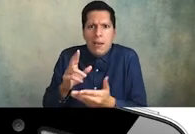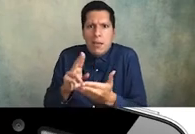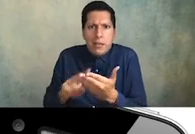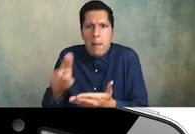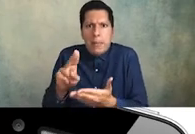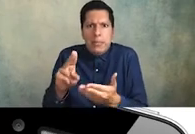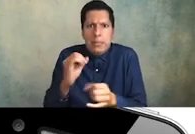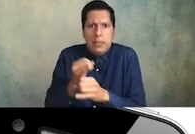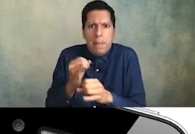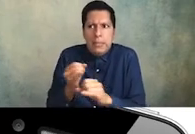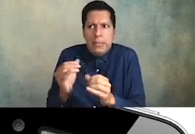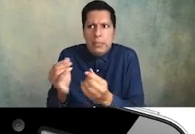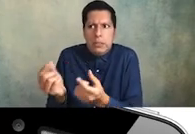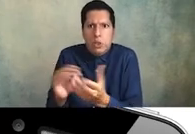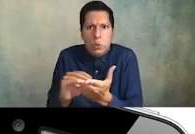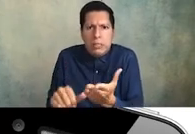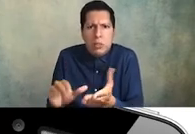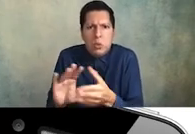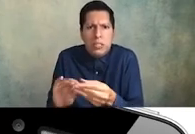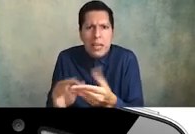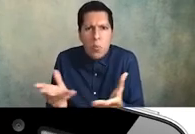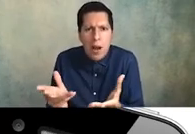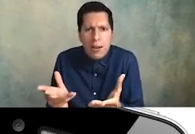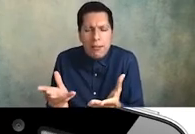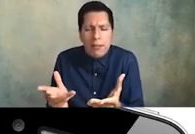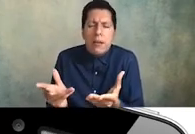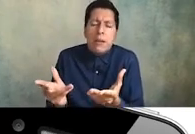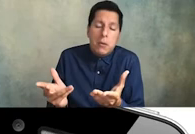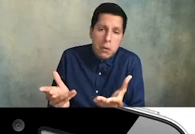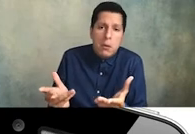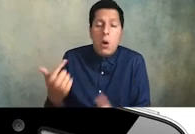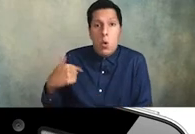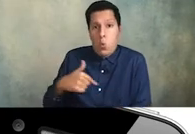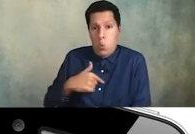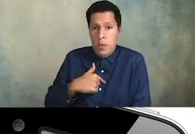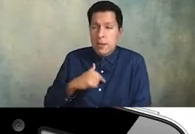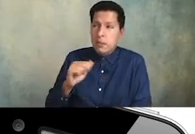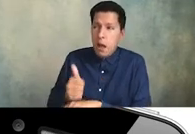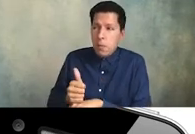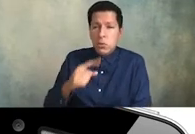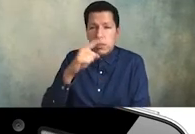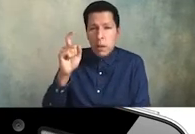at a time such as this we established in summer 2020 what we now call